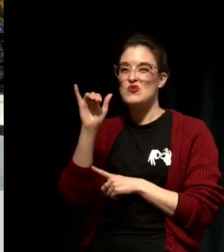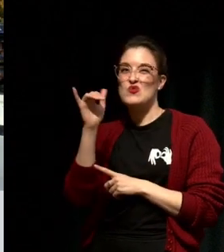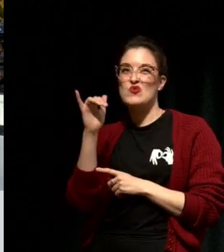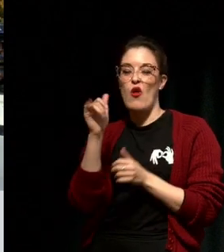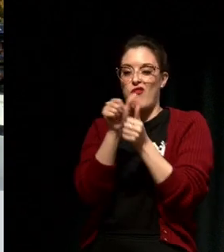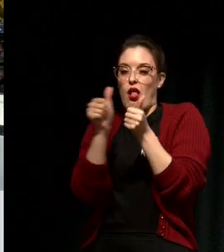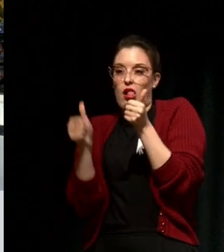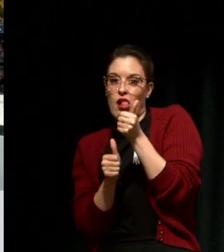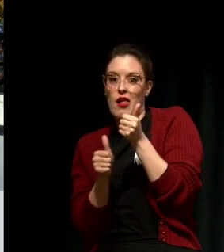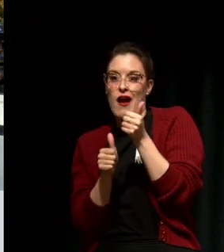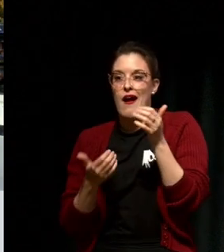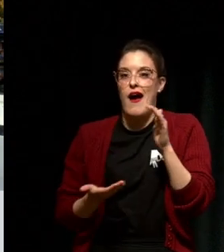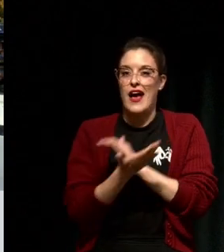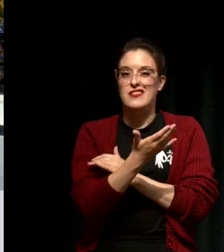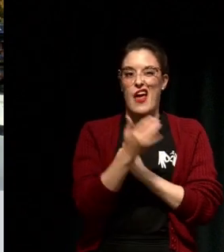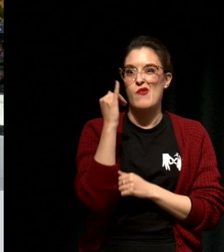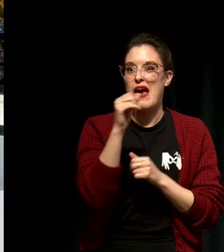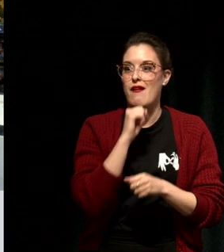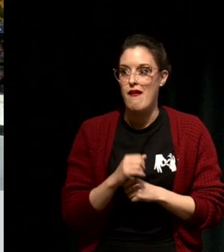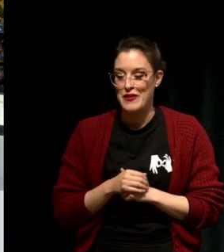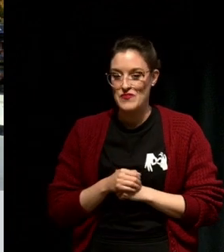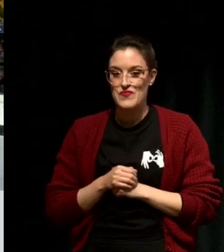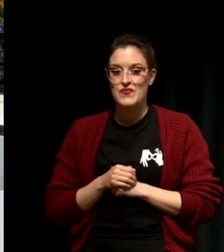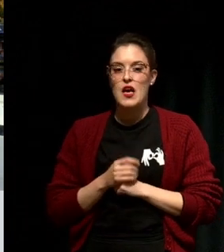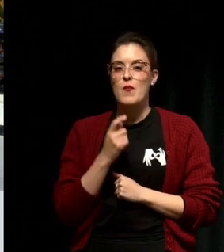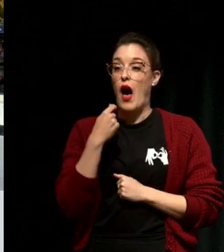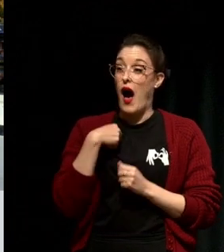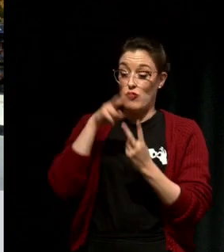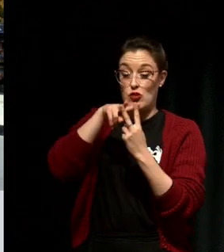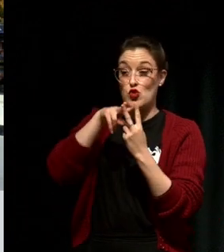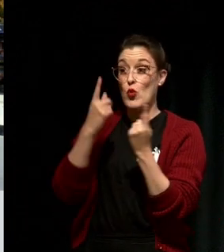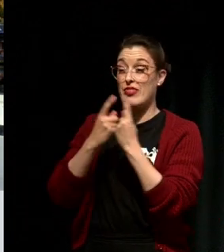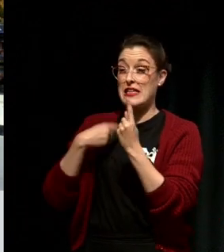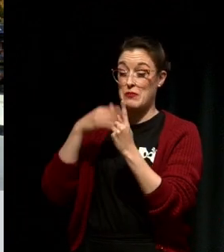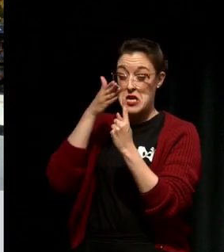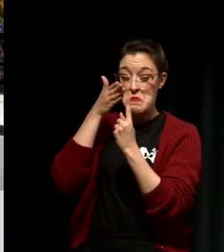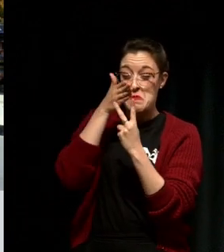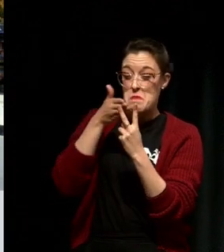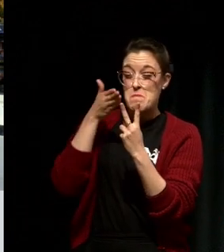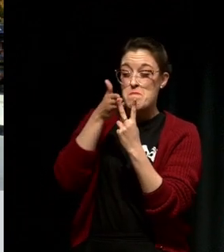But really I had two things that I was thinking about a lot at that time as a student and